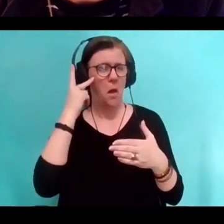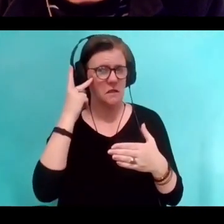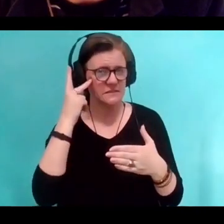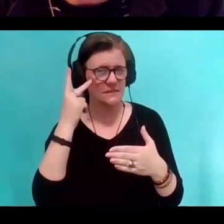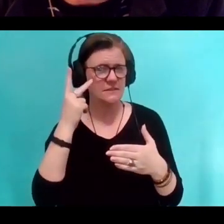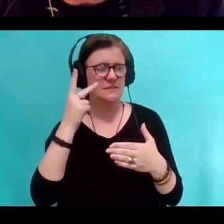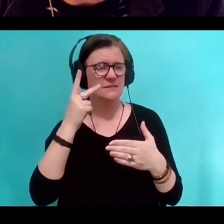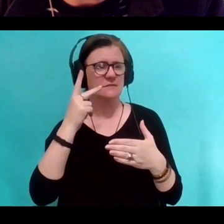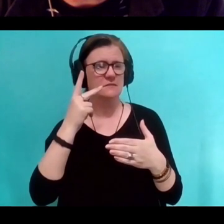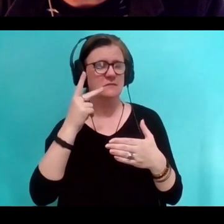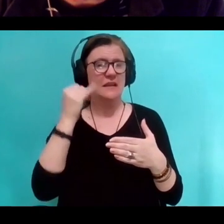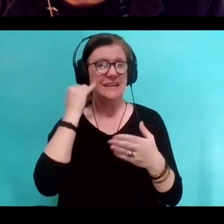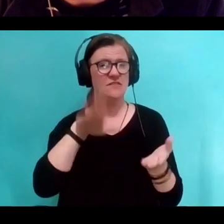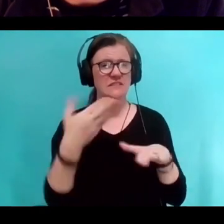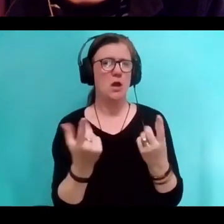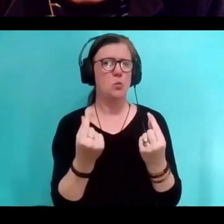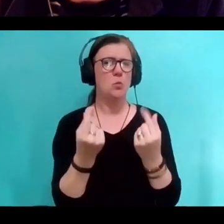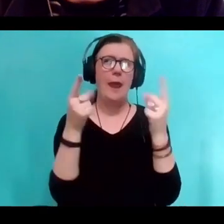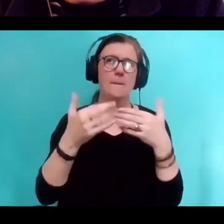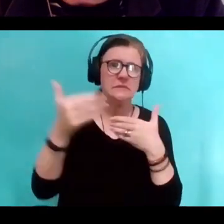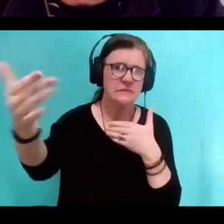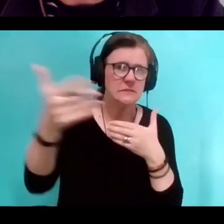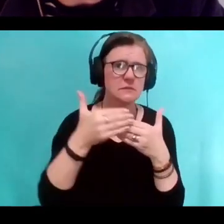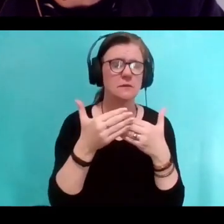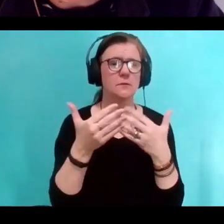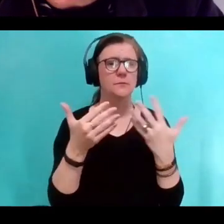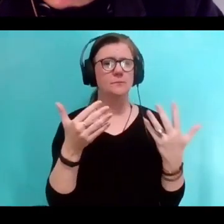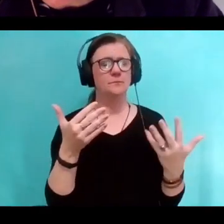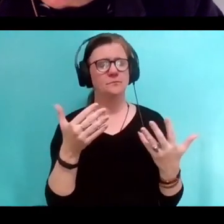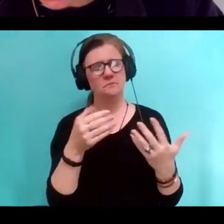the afterlife, slowly growing constellation